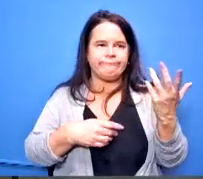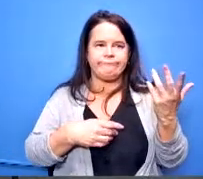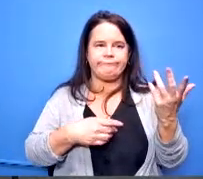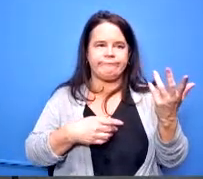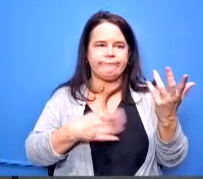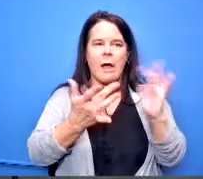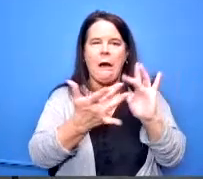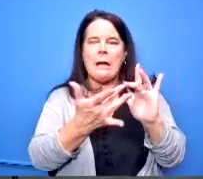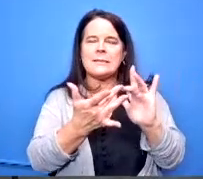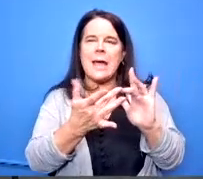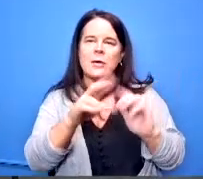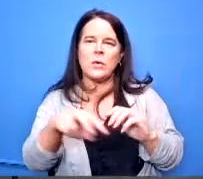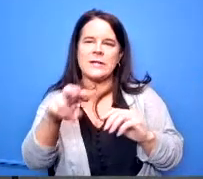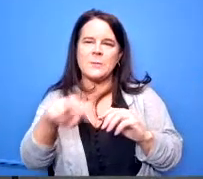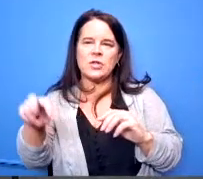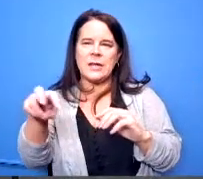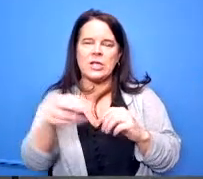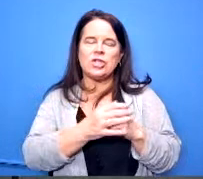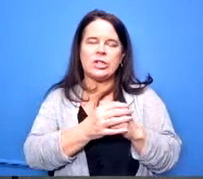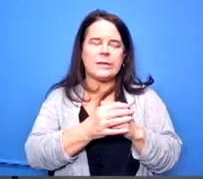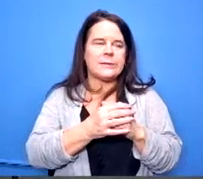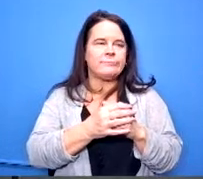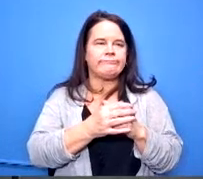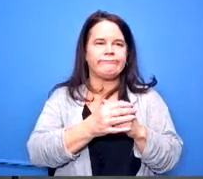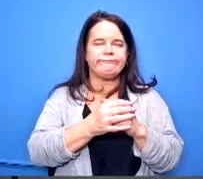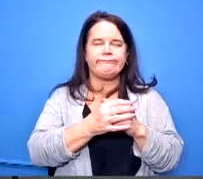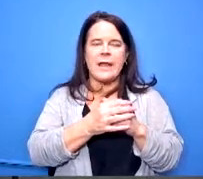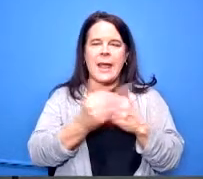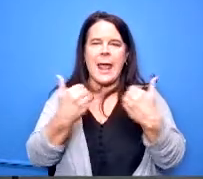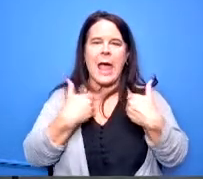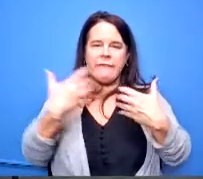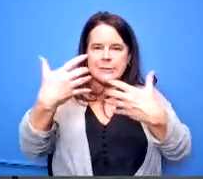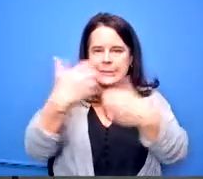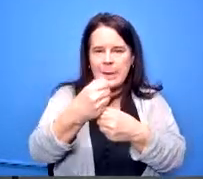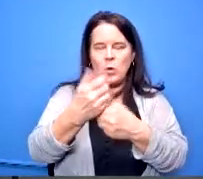where we are on those warranties where we are with some of the repairs needed and that way we can